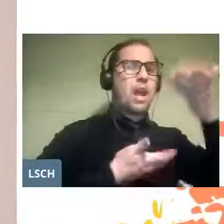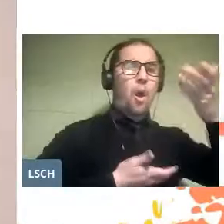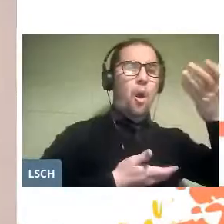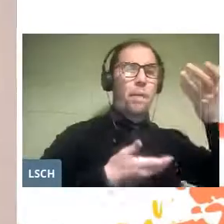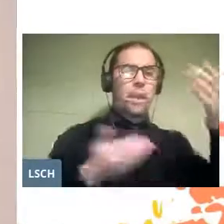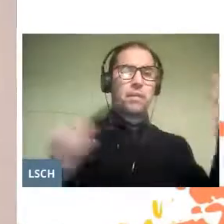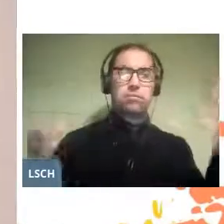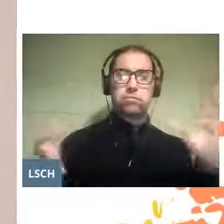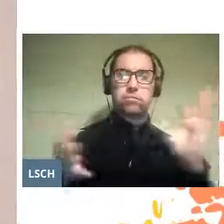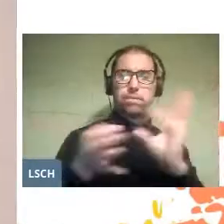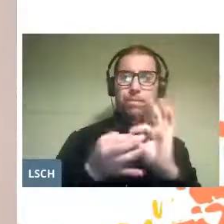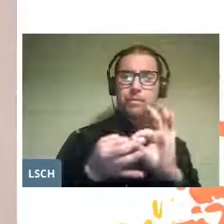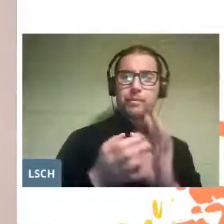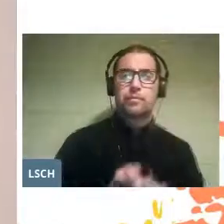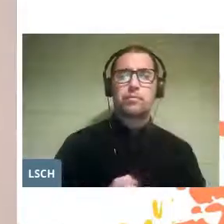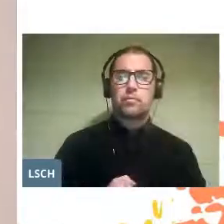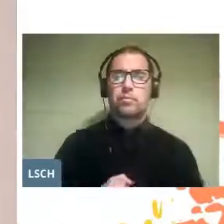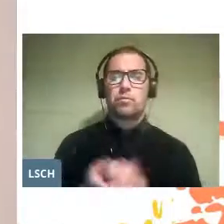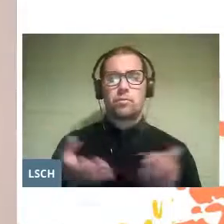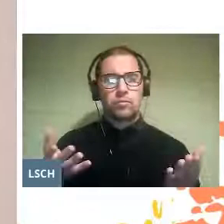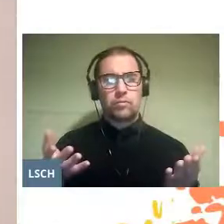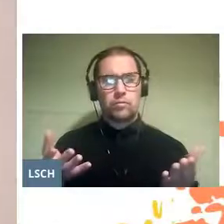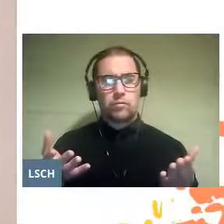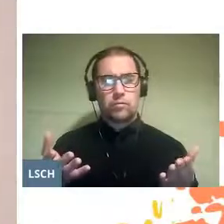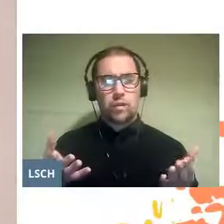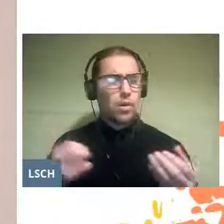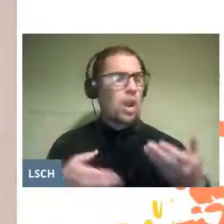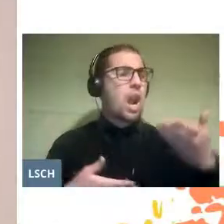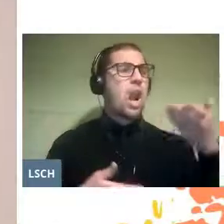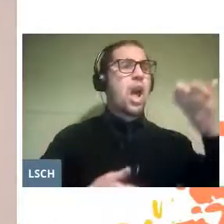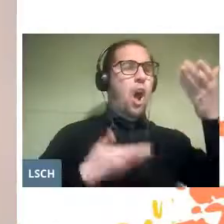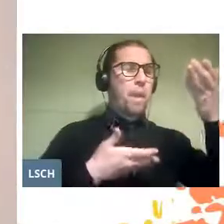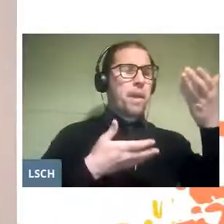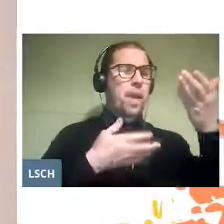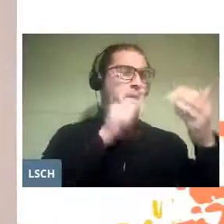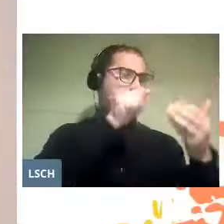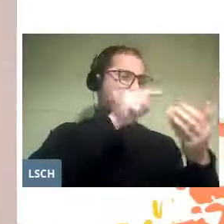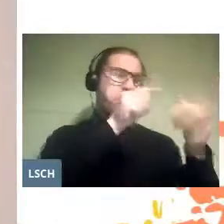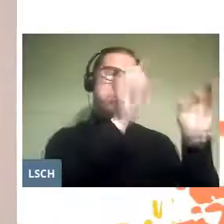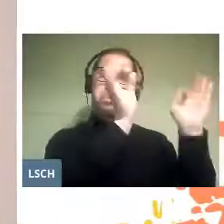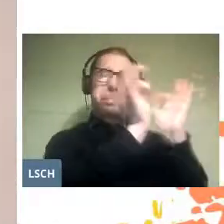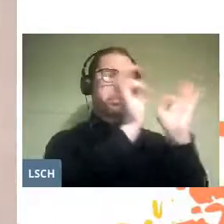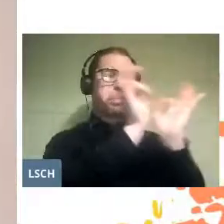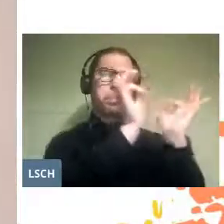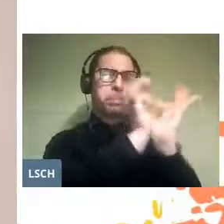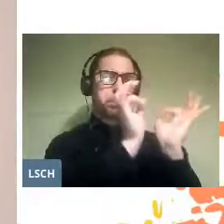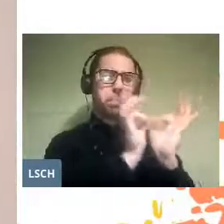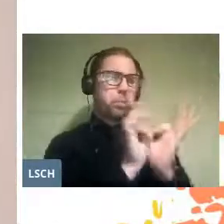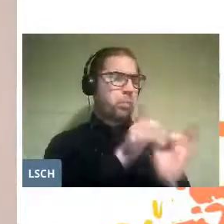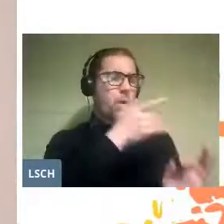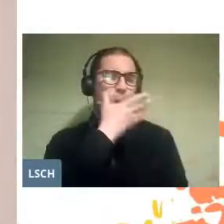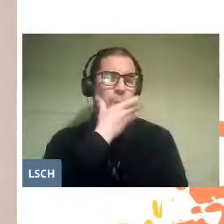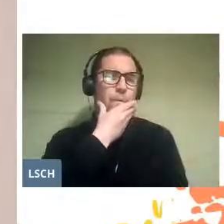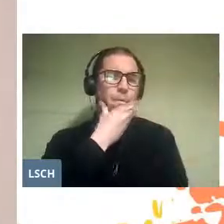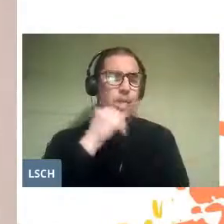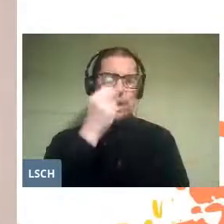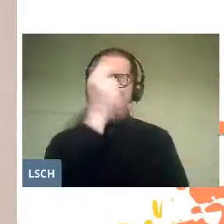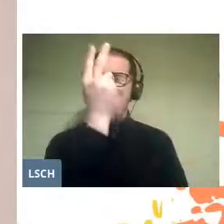Today we are not going to address opera just as the wonderful artistic form that it is,